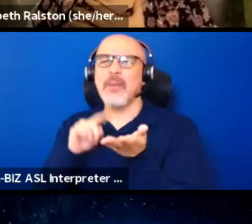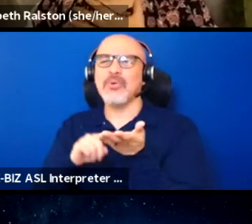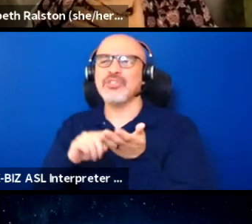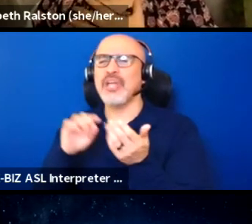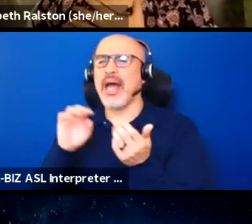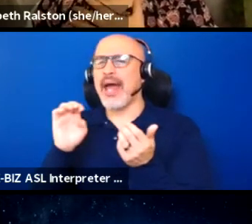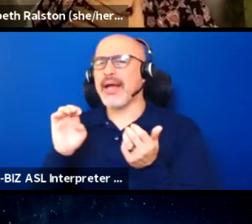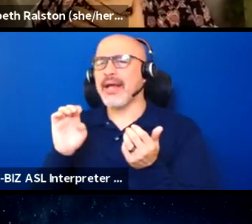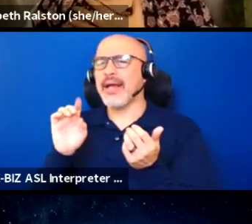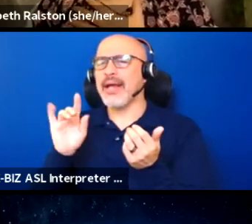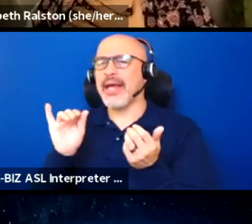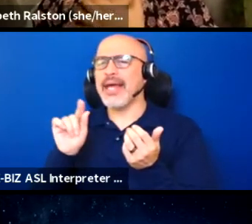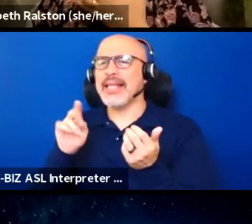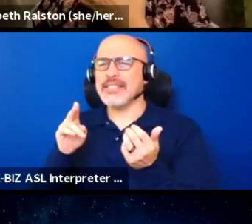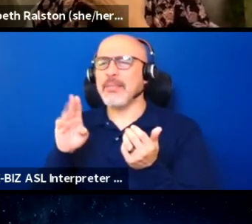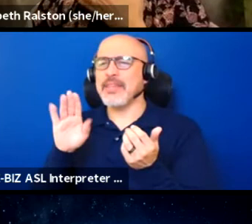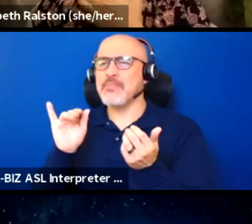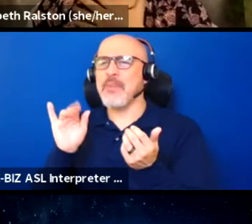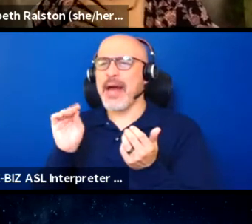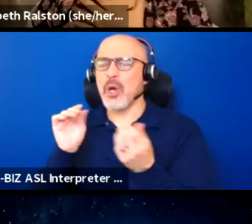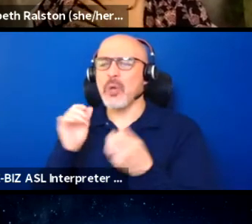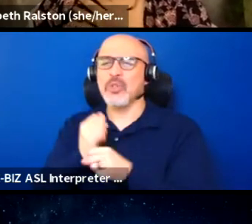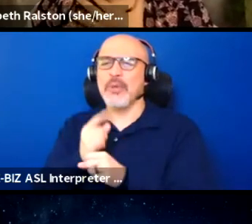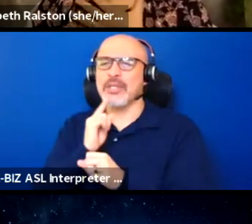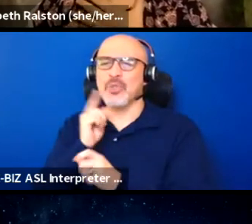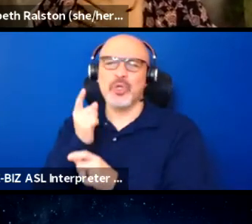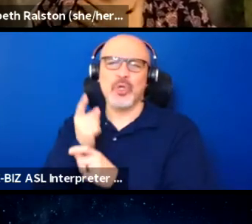to make sure that you get the correct organization.